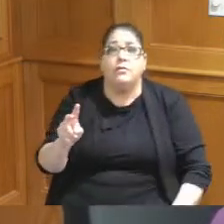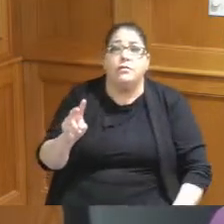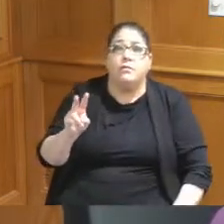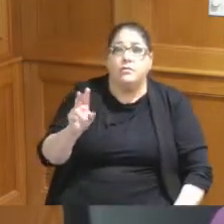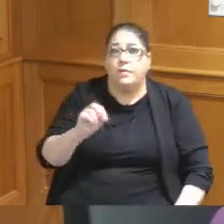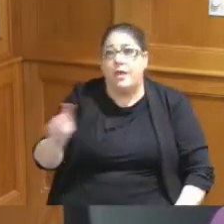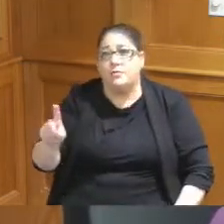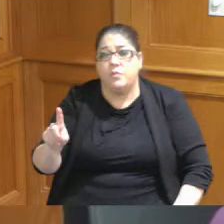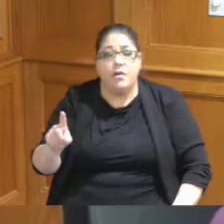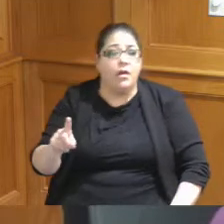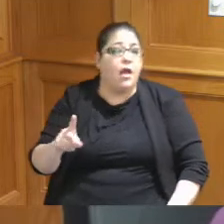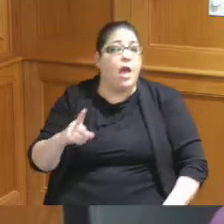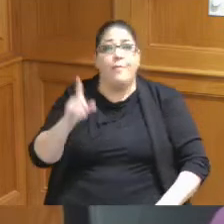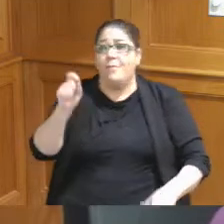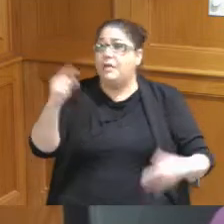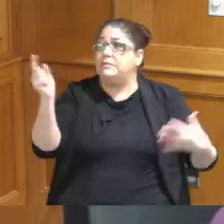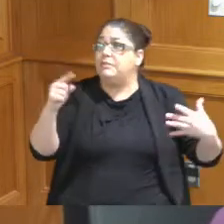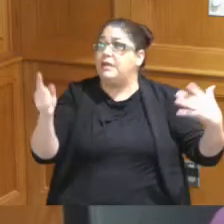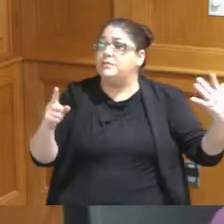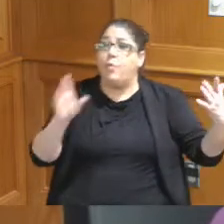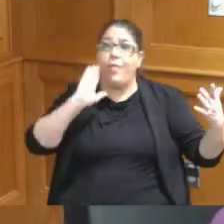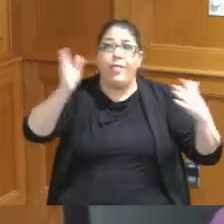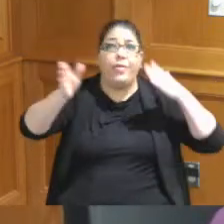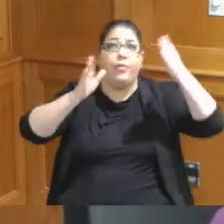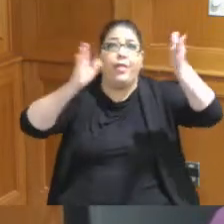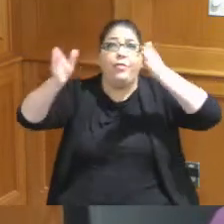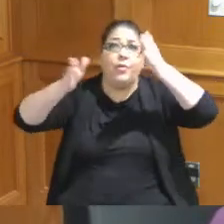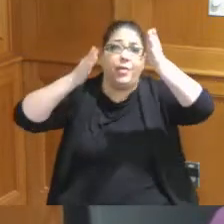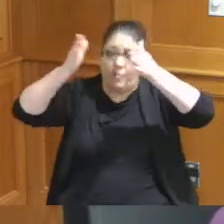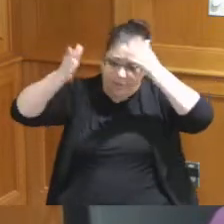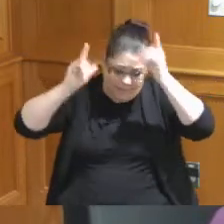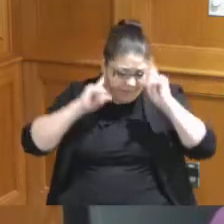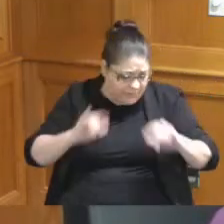got to do this we got to do that we'll put it in a way we can expand if you just tell the people to